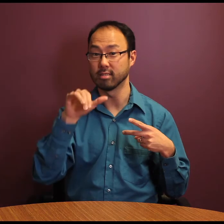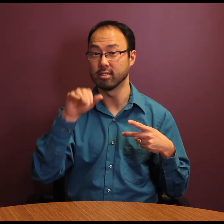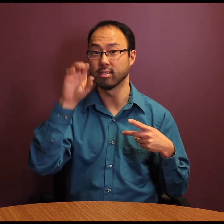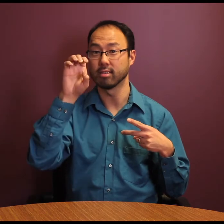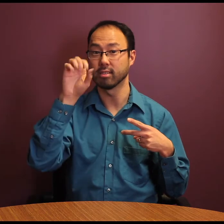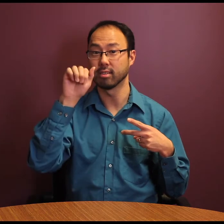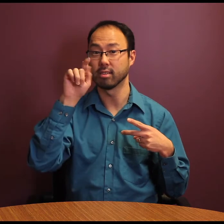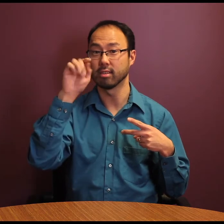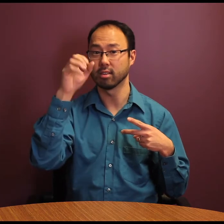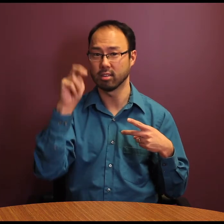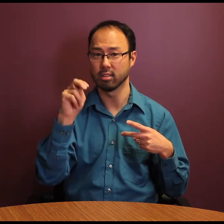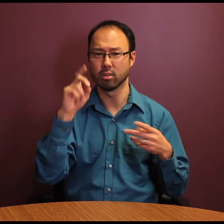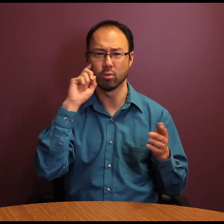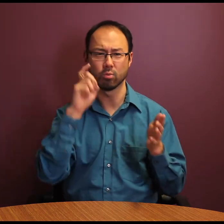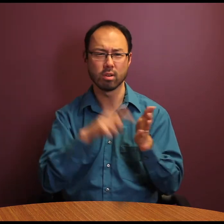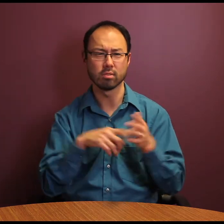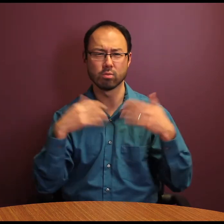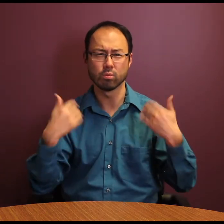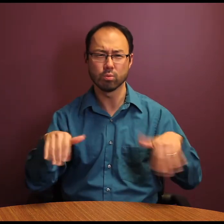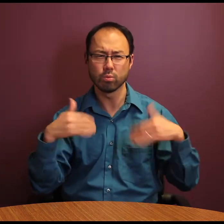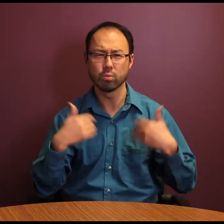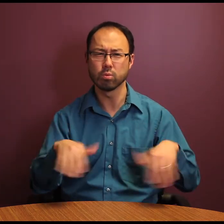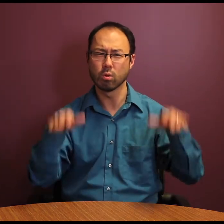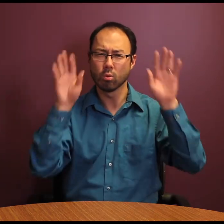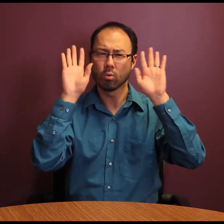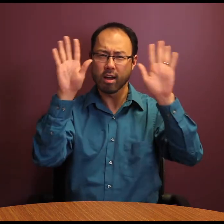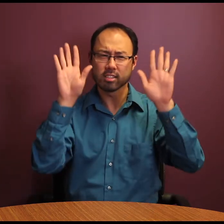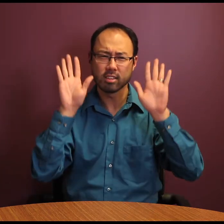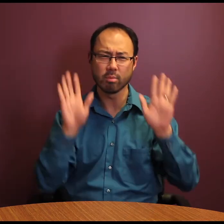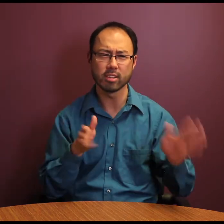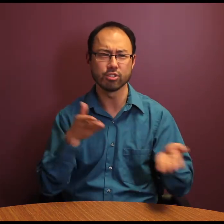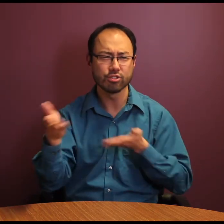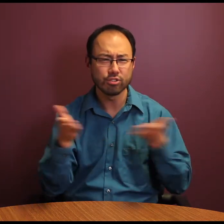This distinguished award has two recipients, Nancy Eaton and Nancy Vincent.